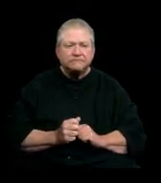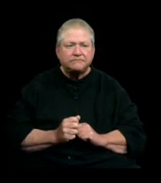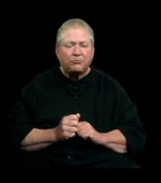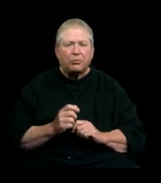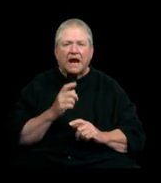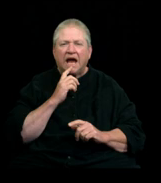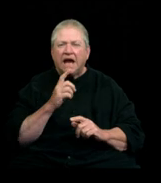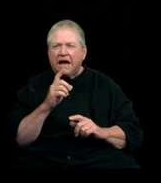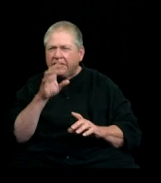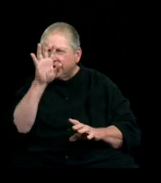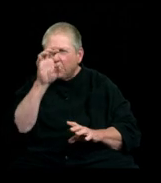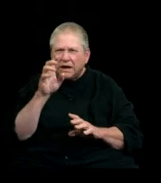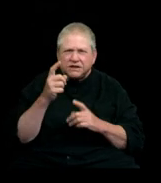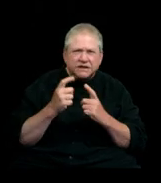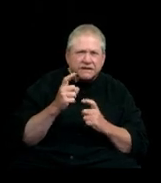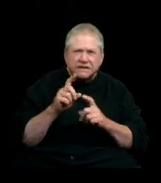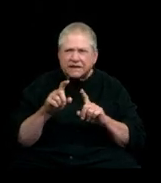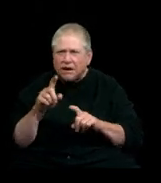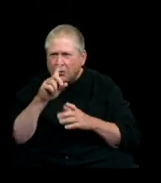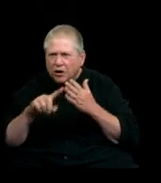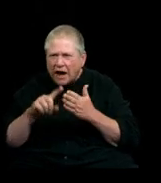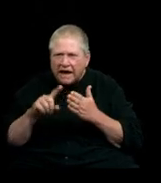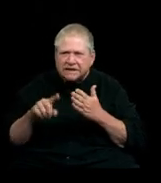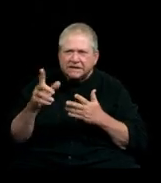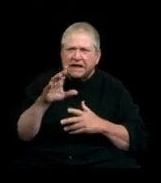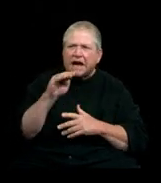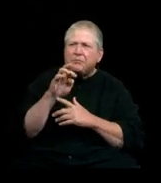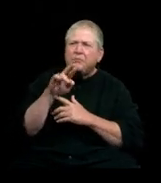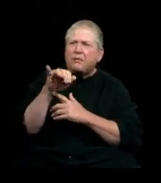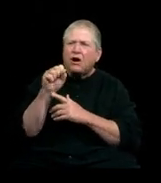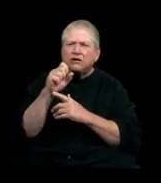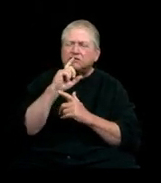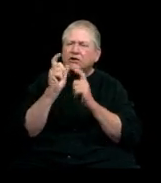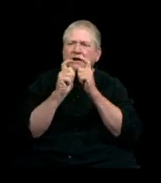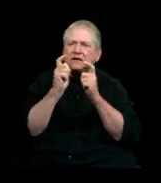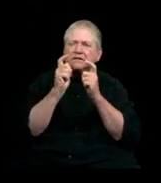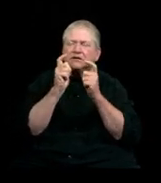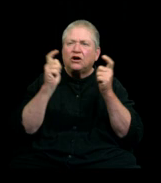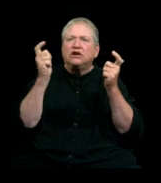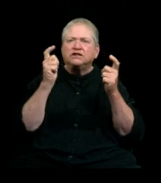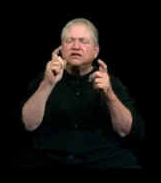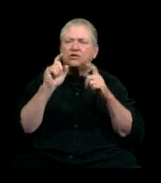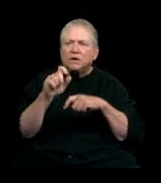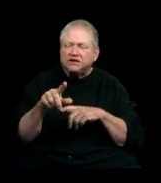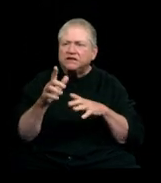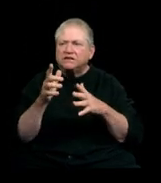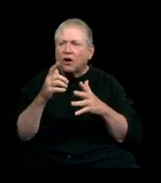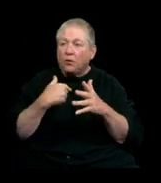The questions that we are asking at Mars are the biggest questions that human beings can ask. Are we alone in the universe?